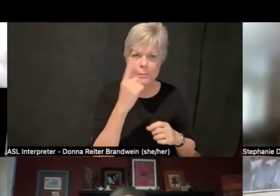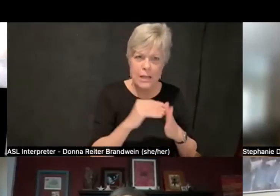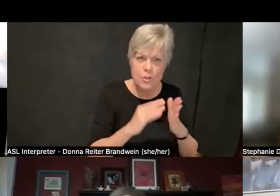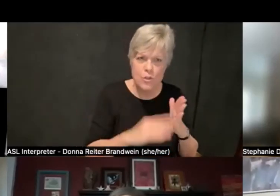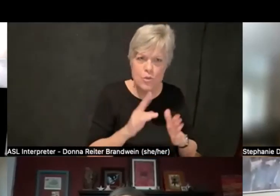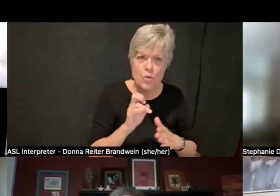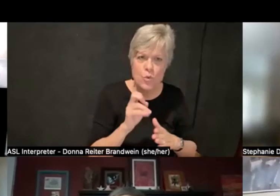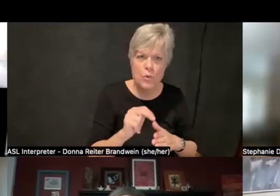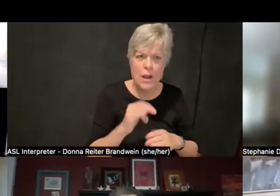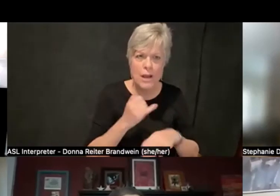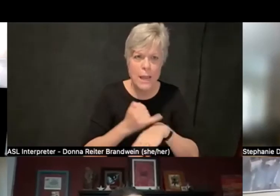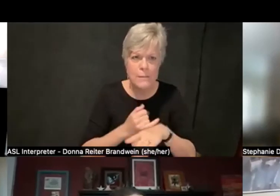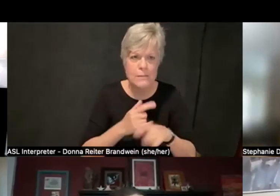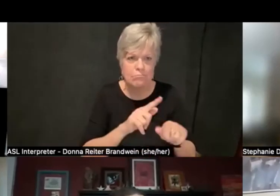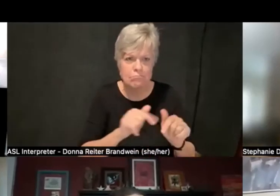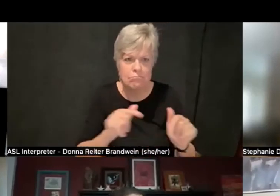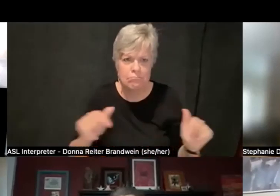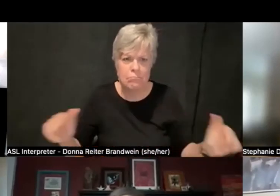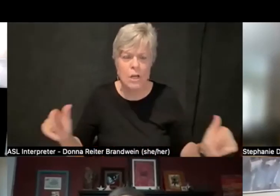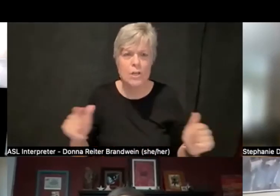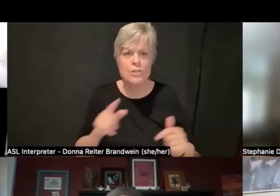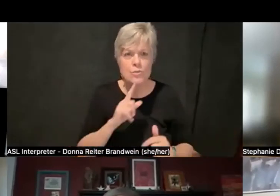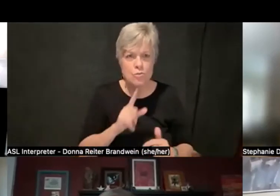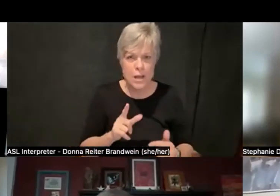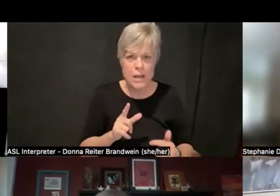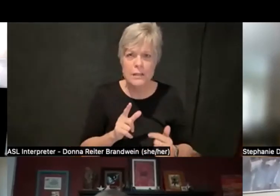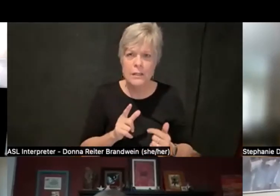to put forward to the university kind of